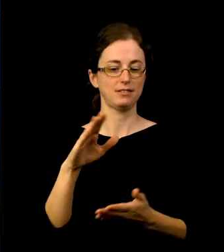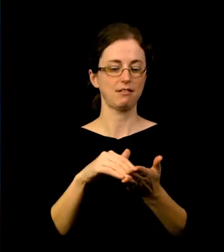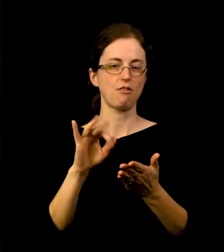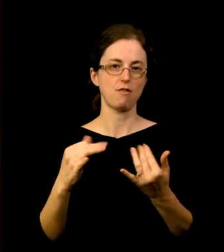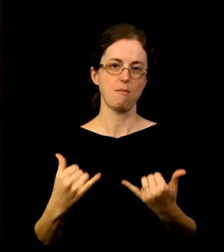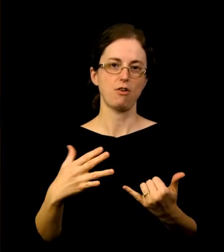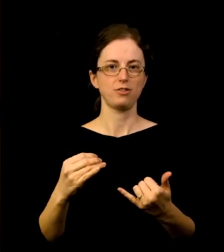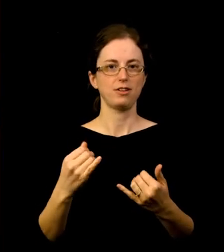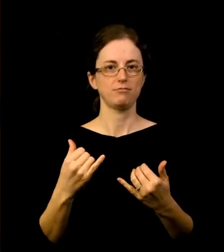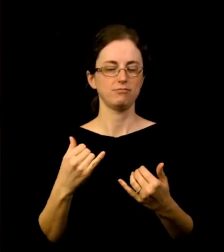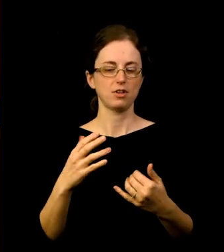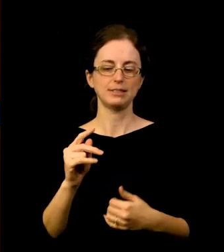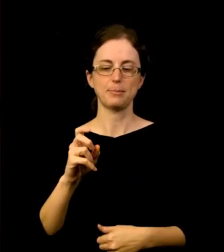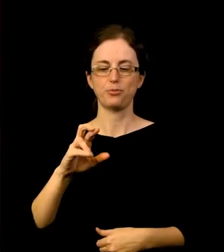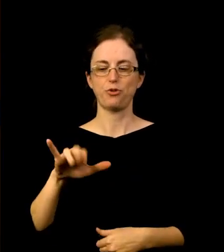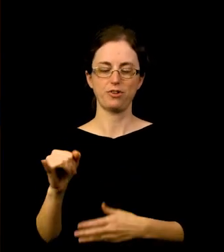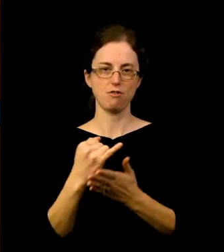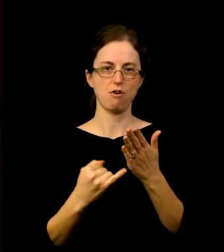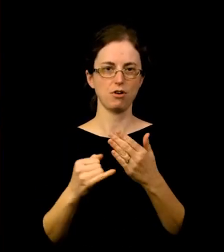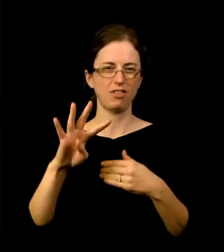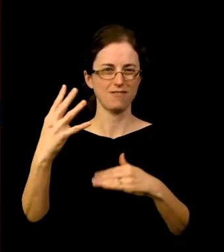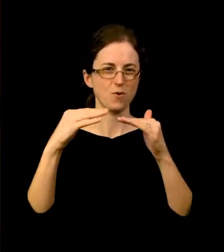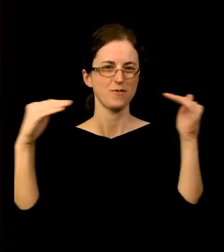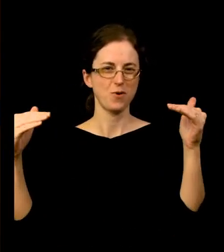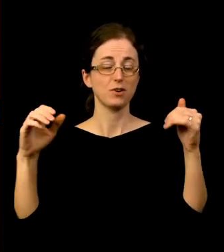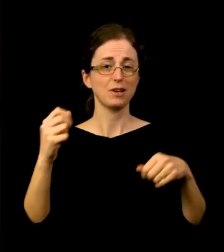You can see all of this exciting work in person when Mesh opens this week.